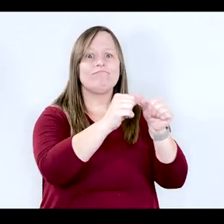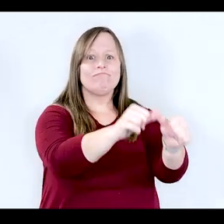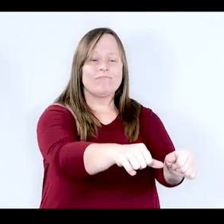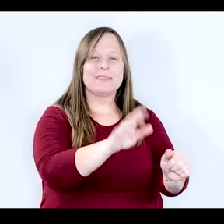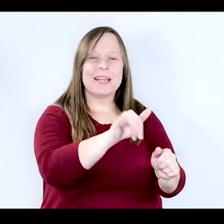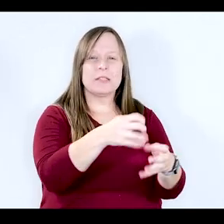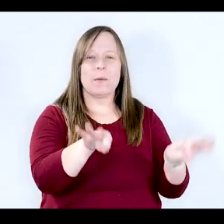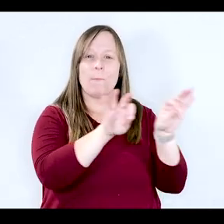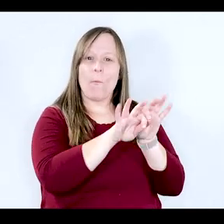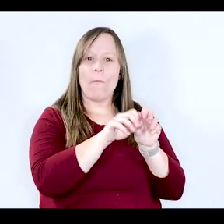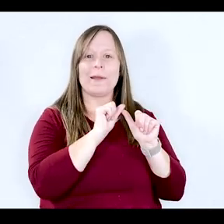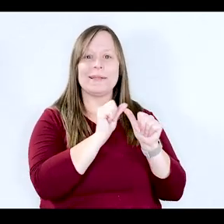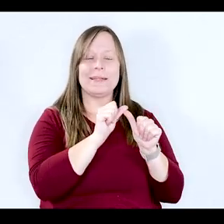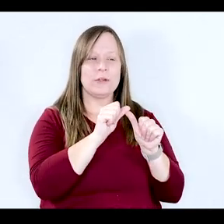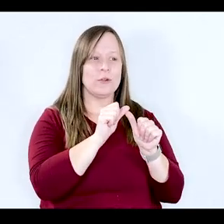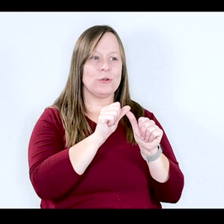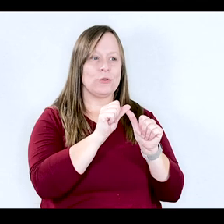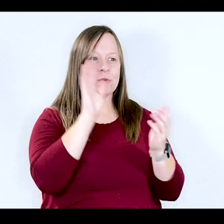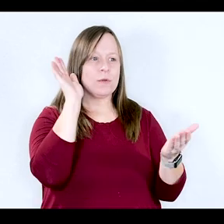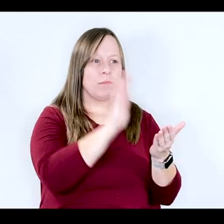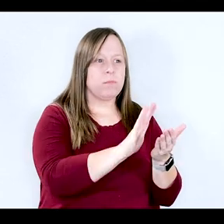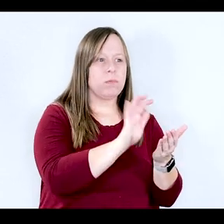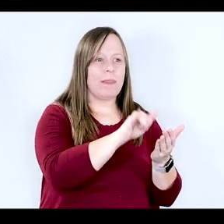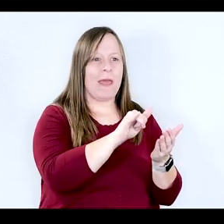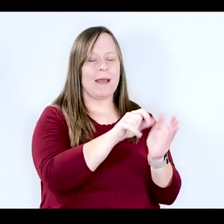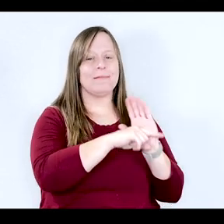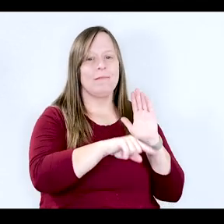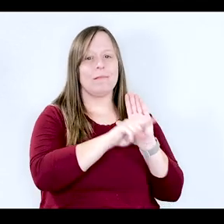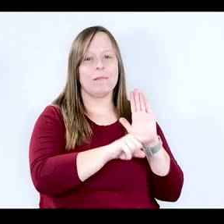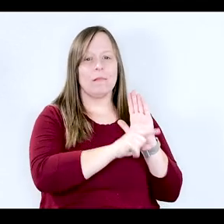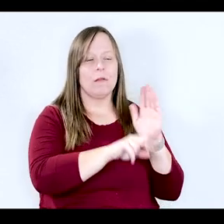talked about earlier-- continues to mitigate that stigma and that judgment